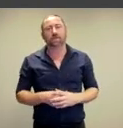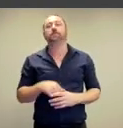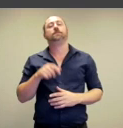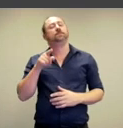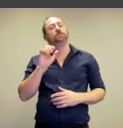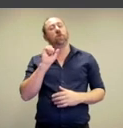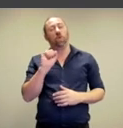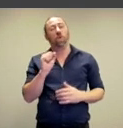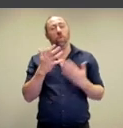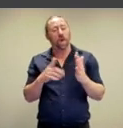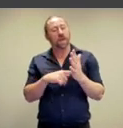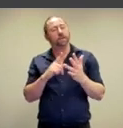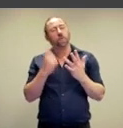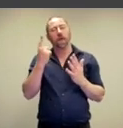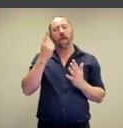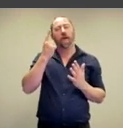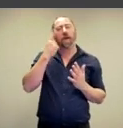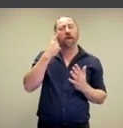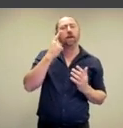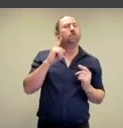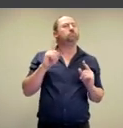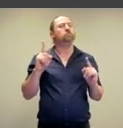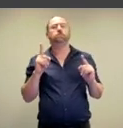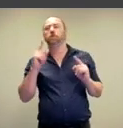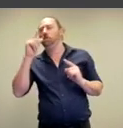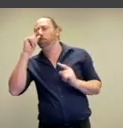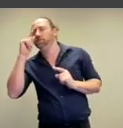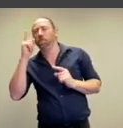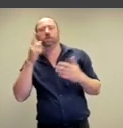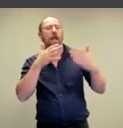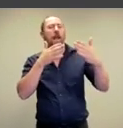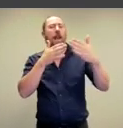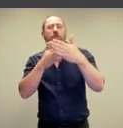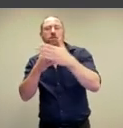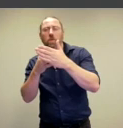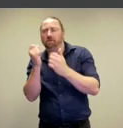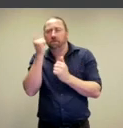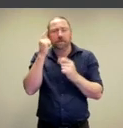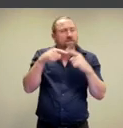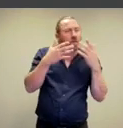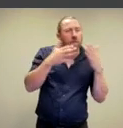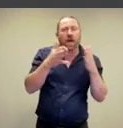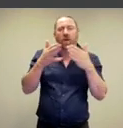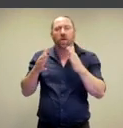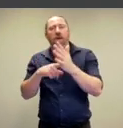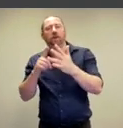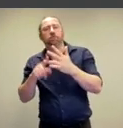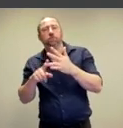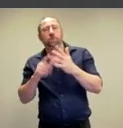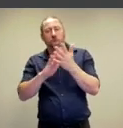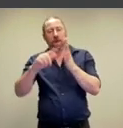and she says that this is the way of her exploring the possibilities and the limitations